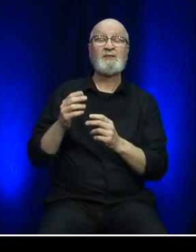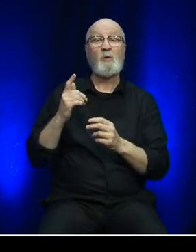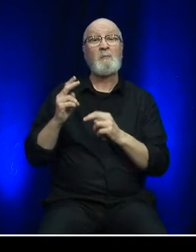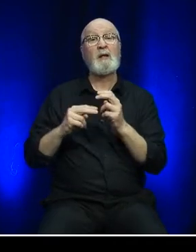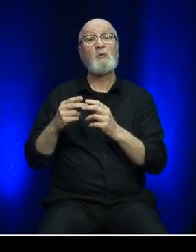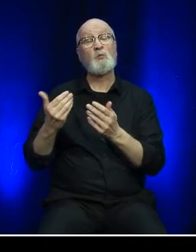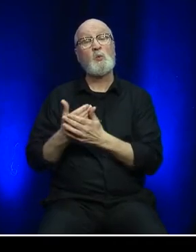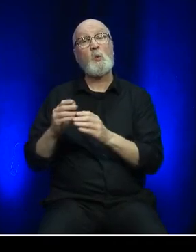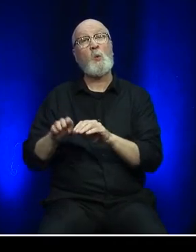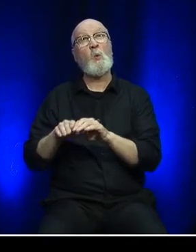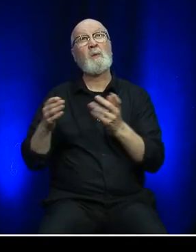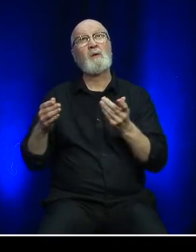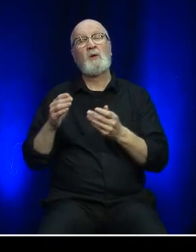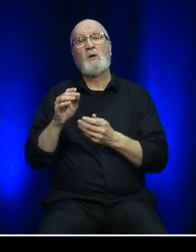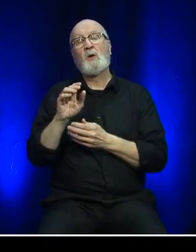to open in the 2023/24 fiscal year.